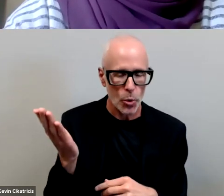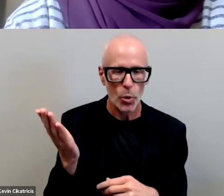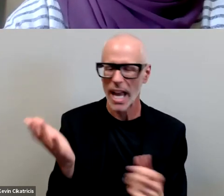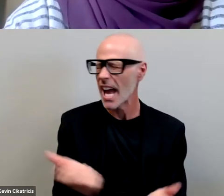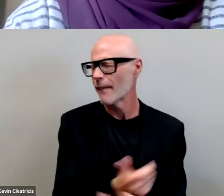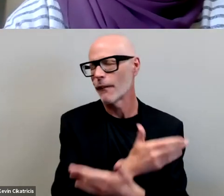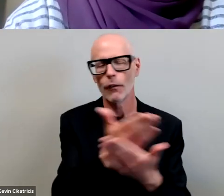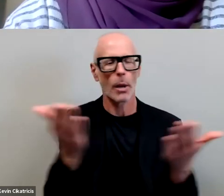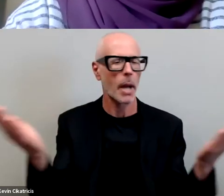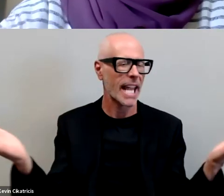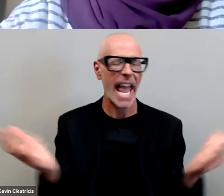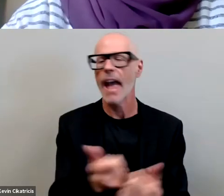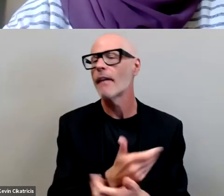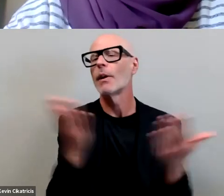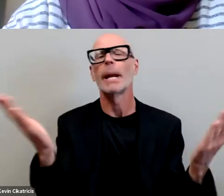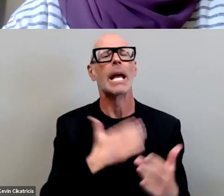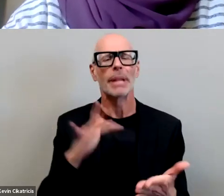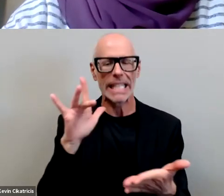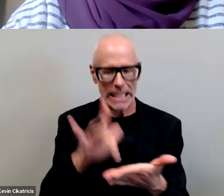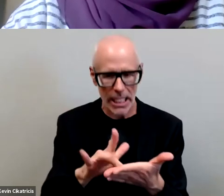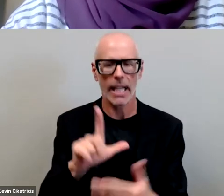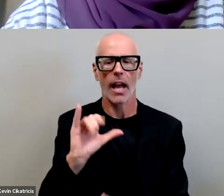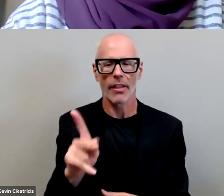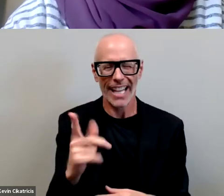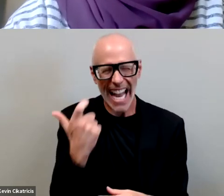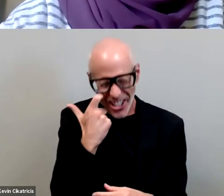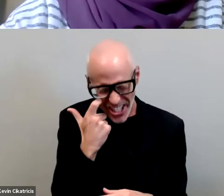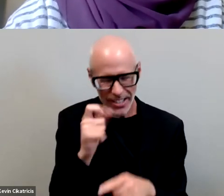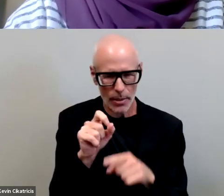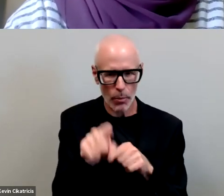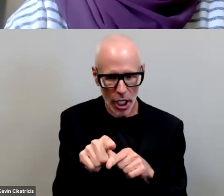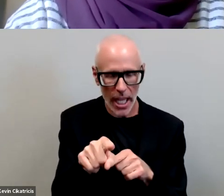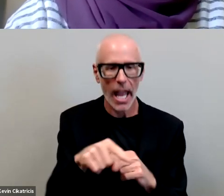else everybody please click the link that i just put in the chat and read this article because it's